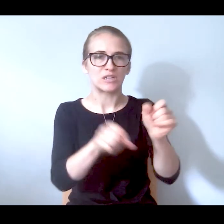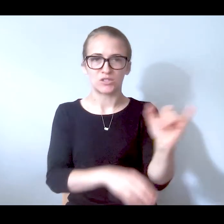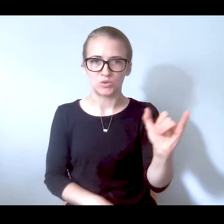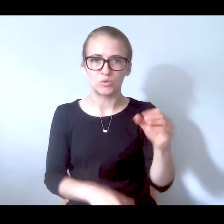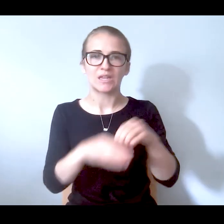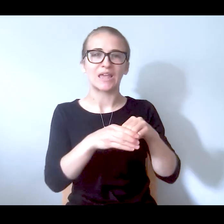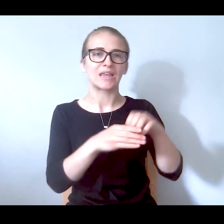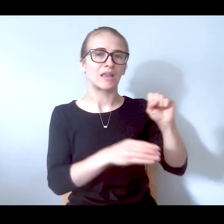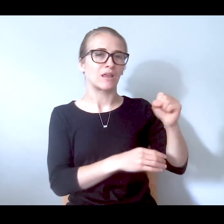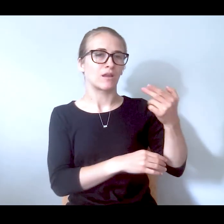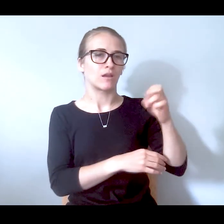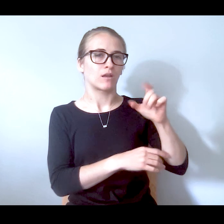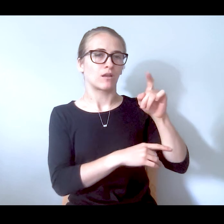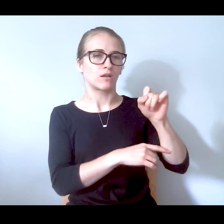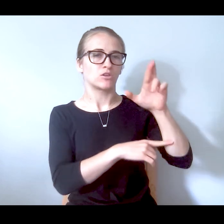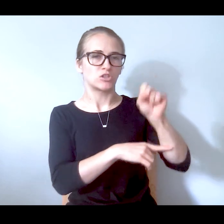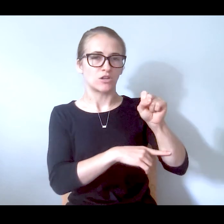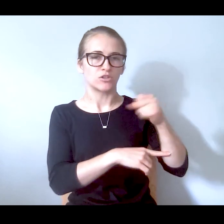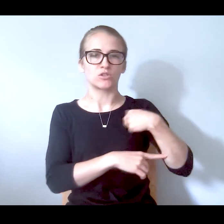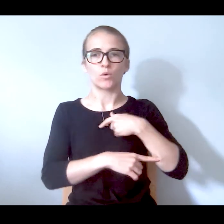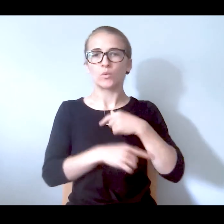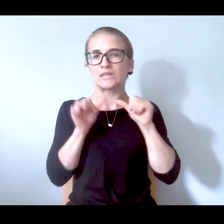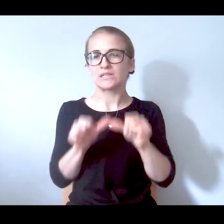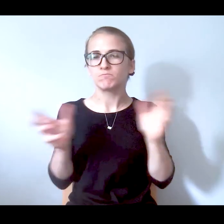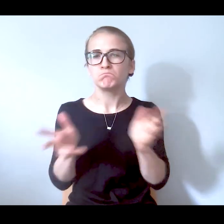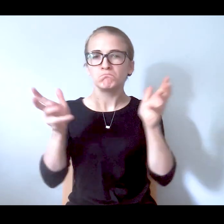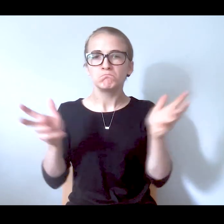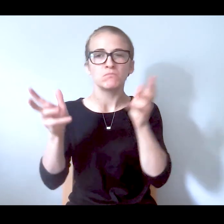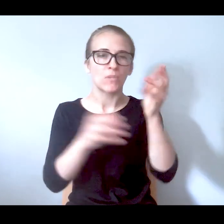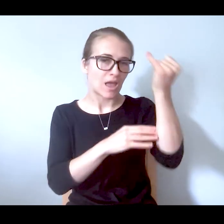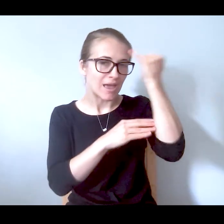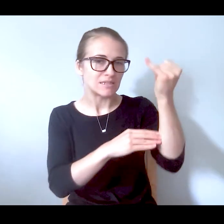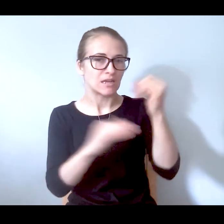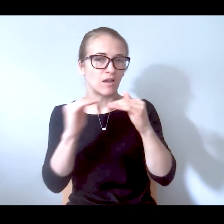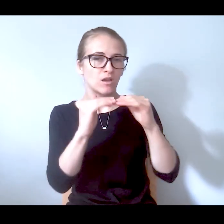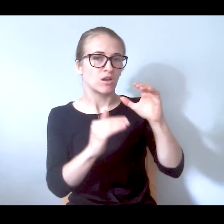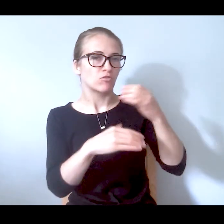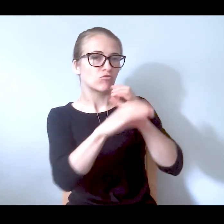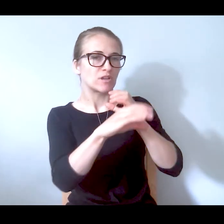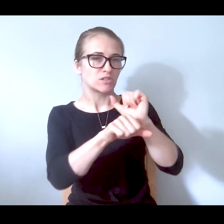subways but on the streets, in the shelters, and we keep promoting this idea of peer crisis workers as